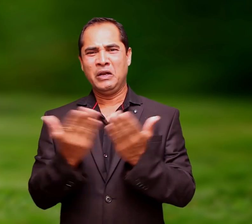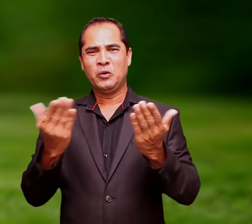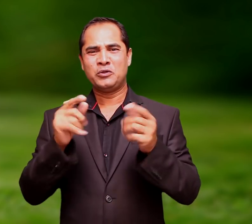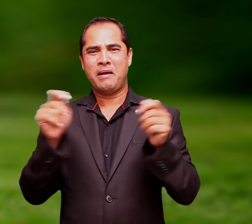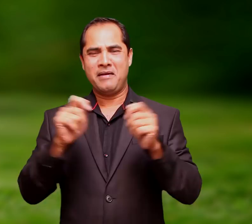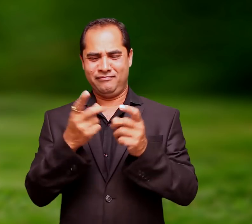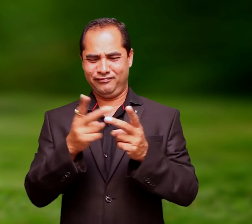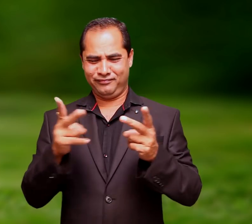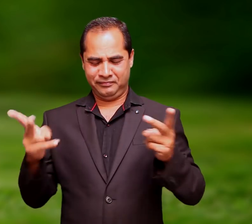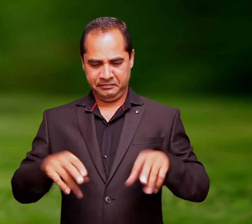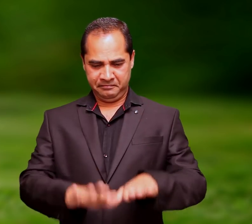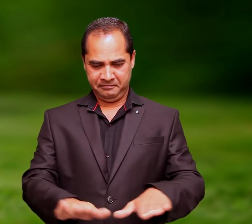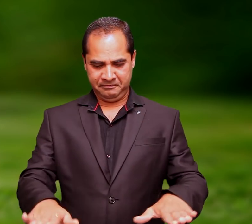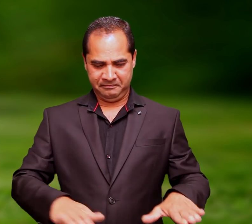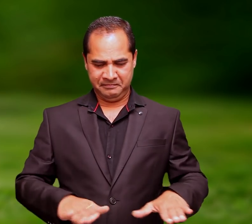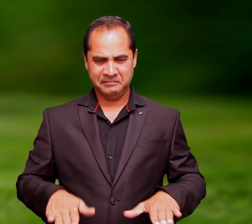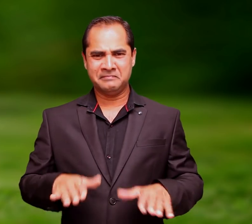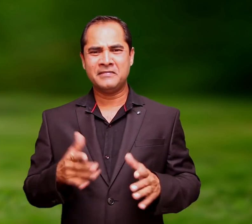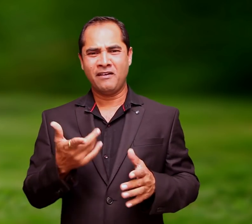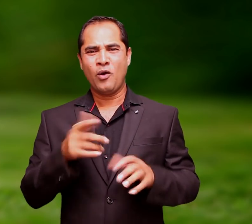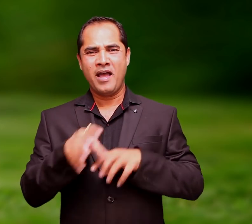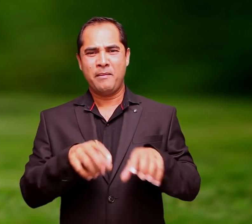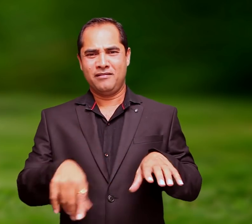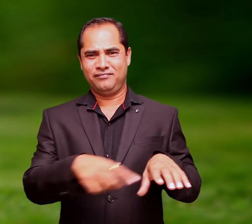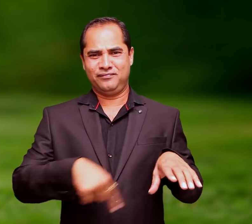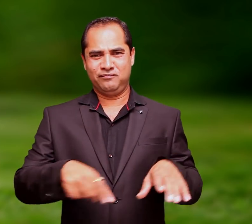the floor around my feet with newspapers.